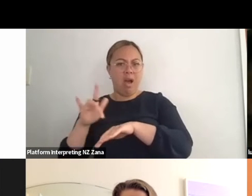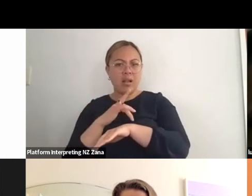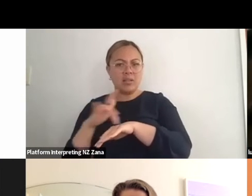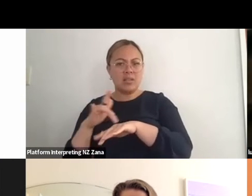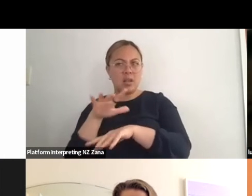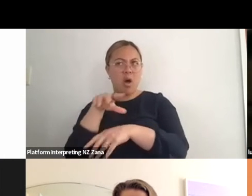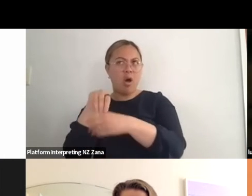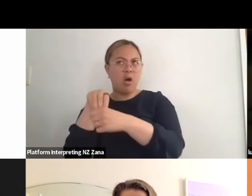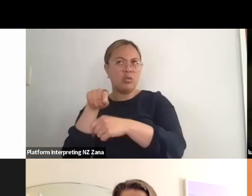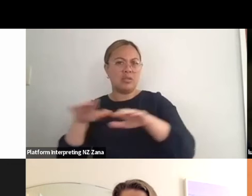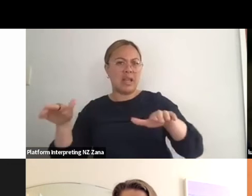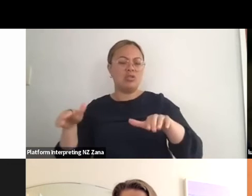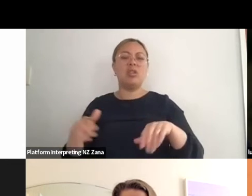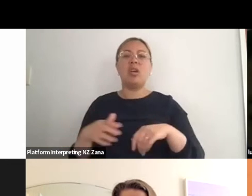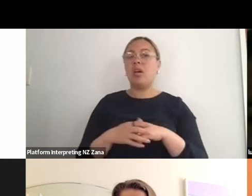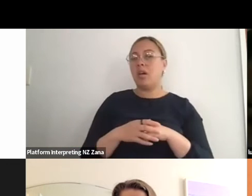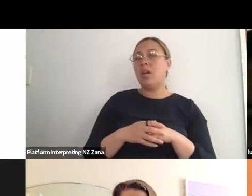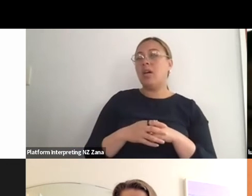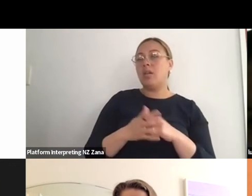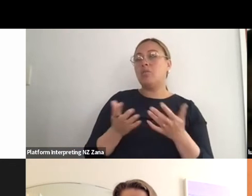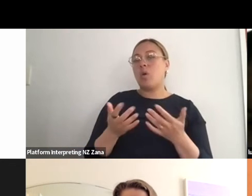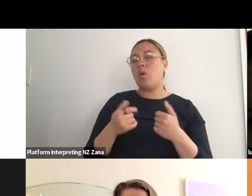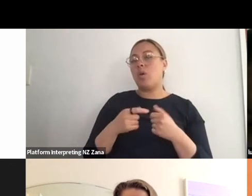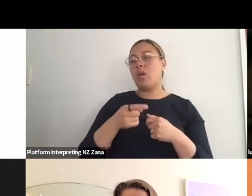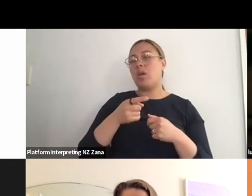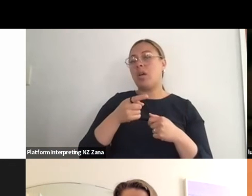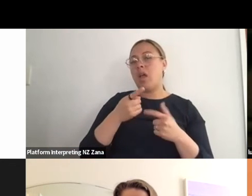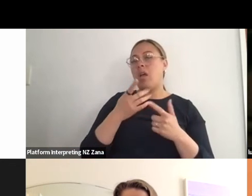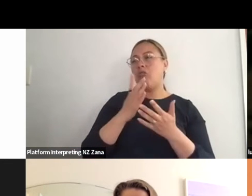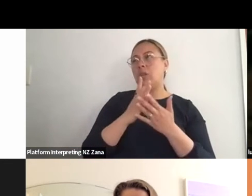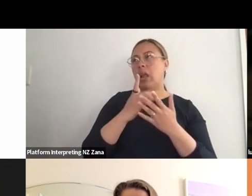“what? You want all the audience to enter backstage” And it's like, well yes that's